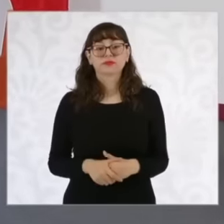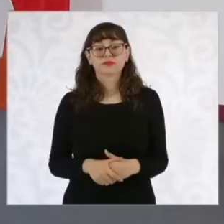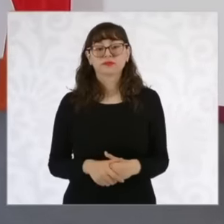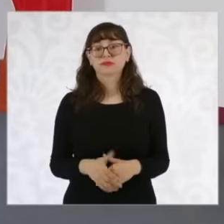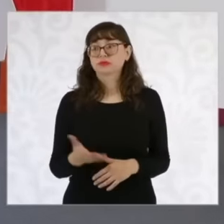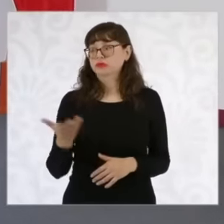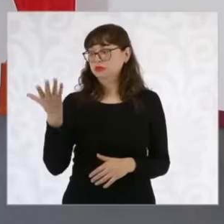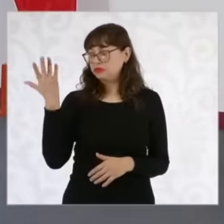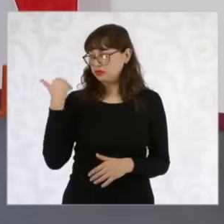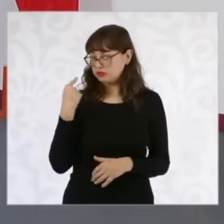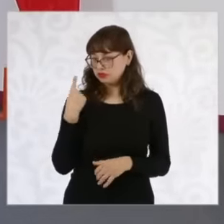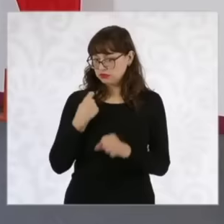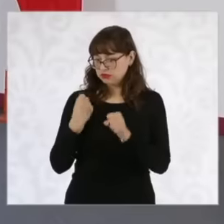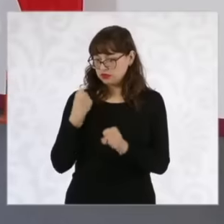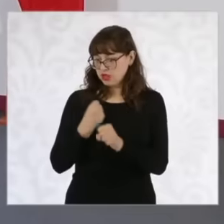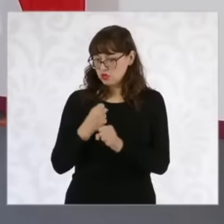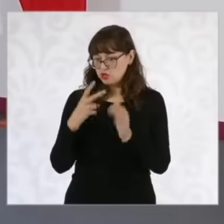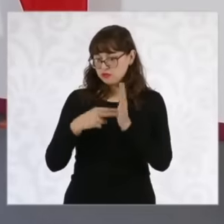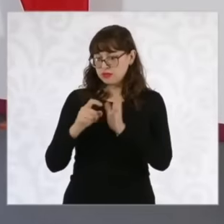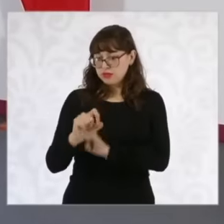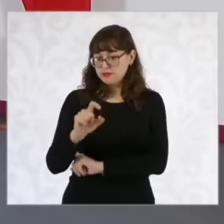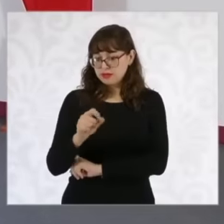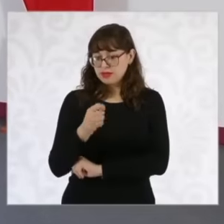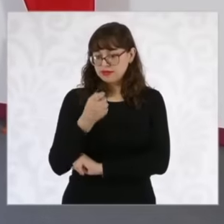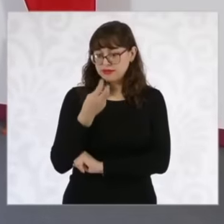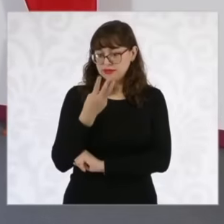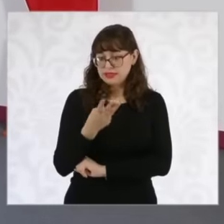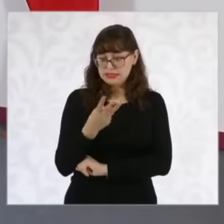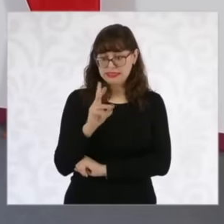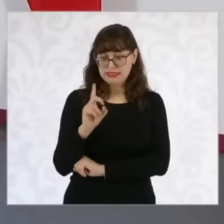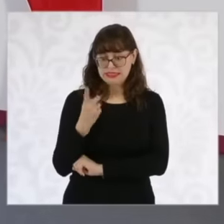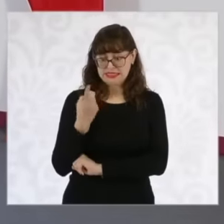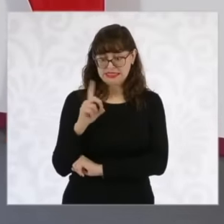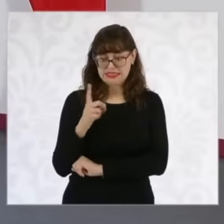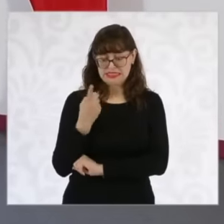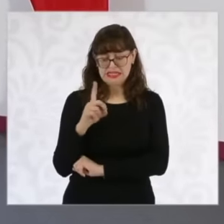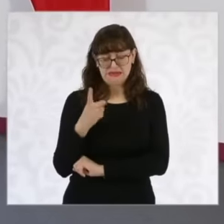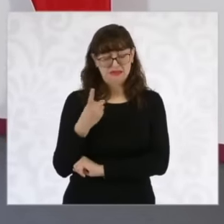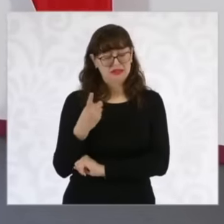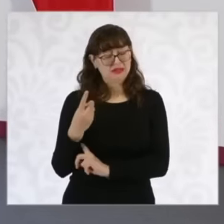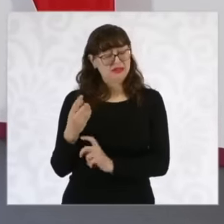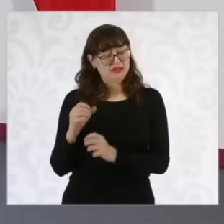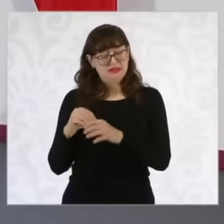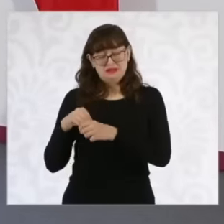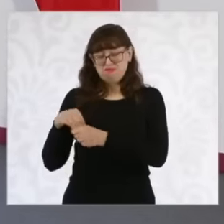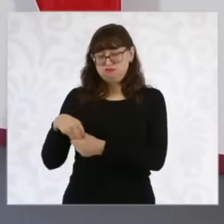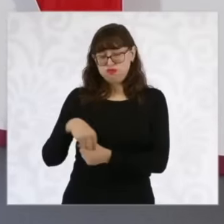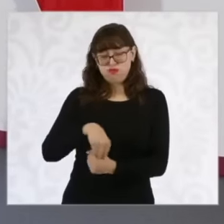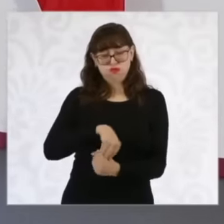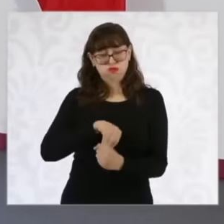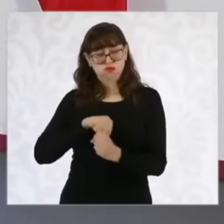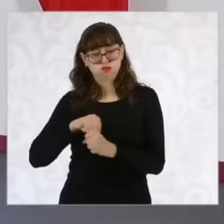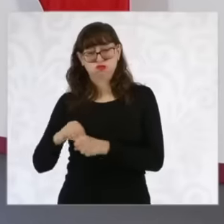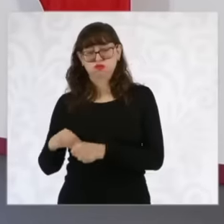December 23 to 24, the largest number of migrants at the border and now with this